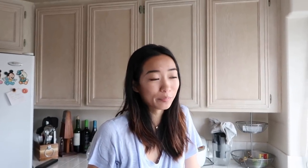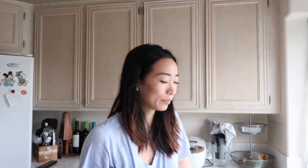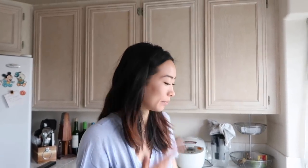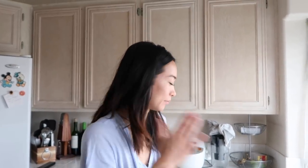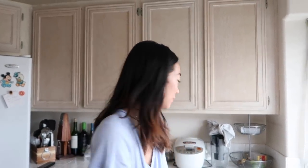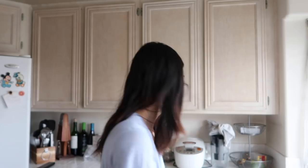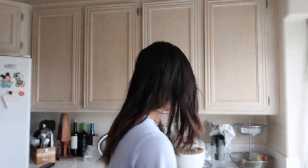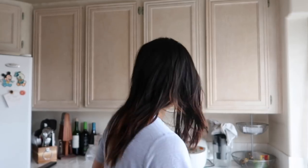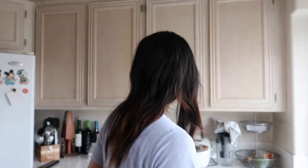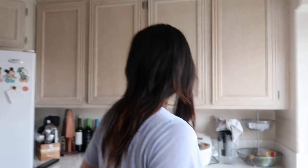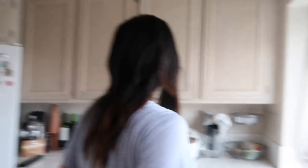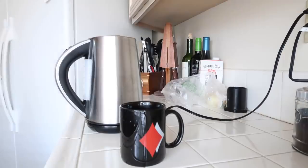I don't know